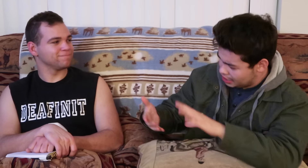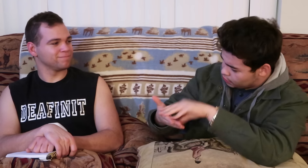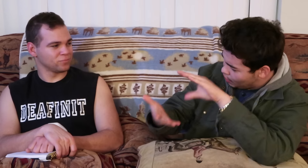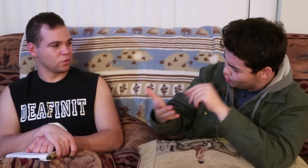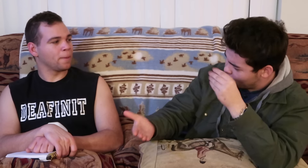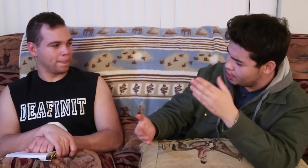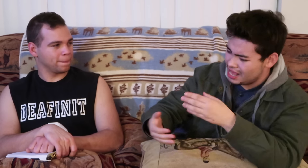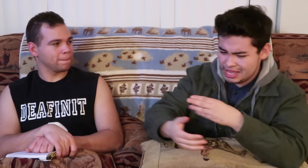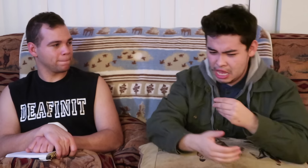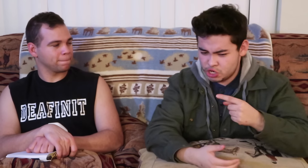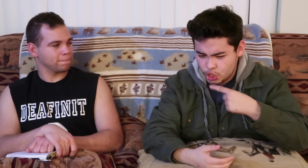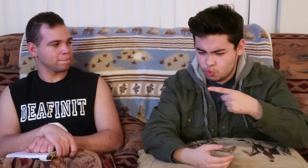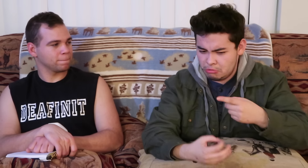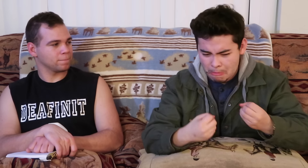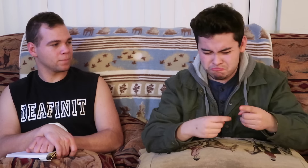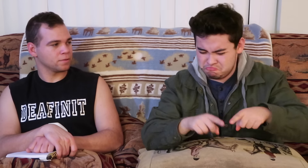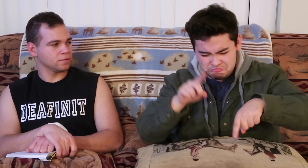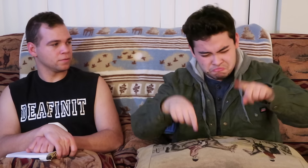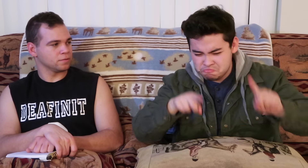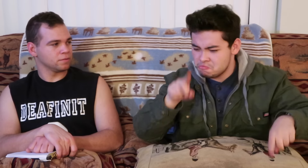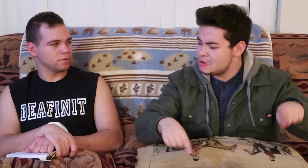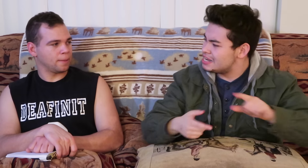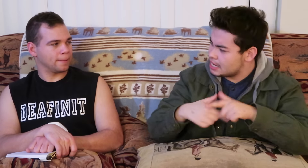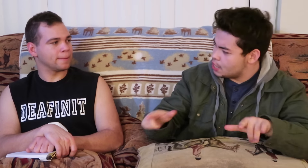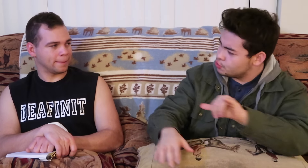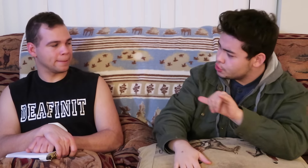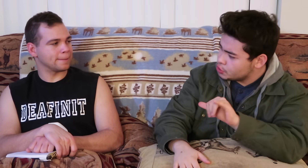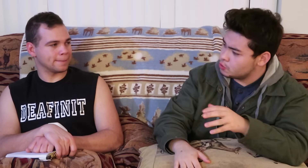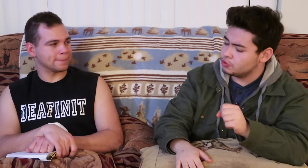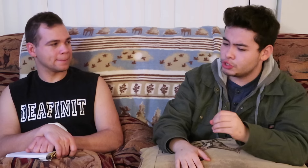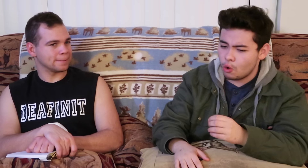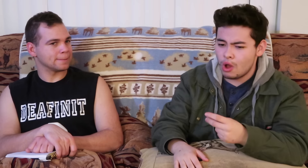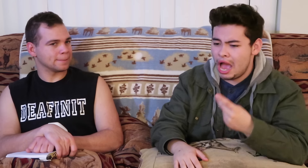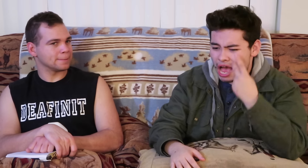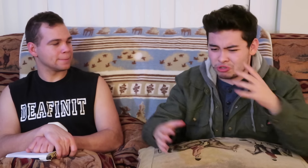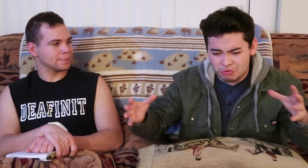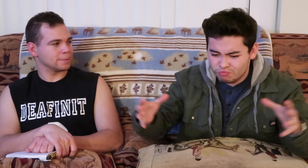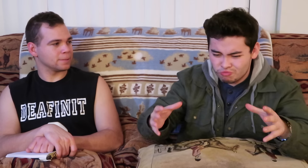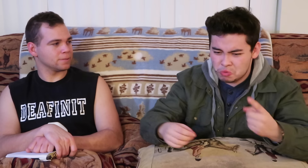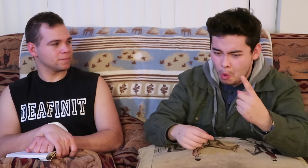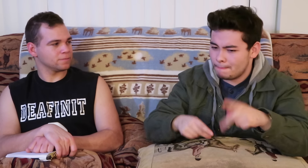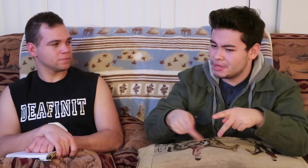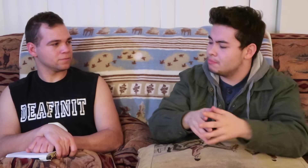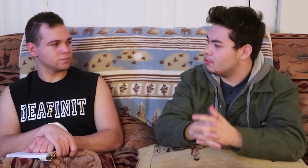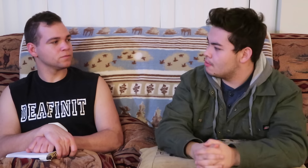i learned that and hearing culture has a multitude of languages too so i see it as one. one people